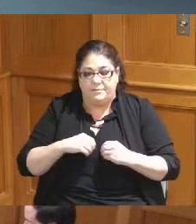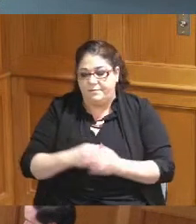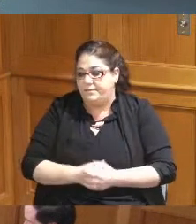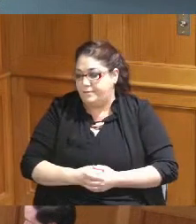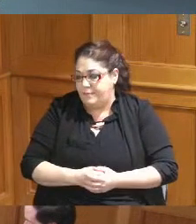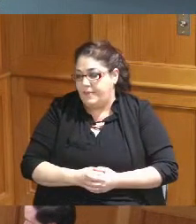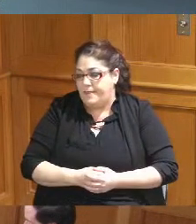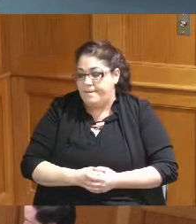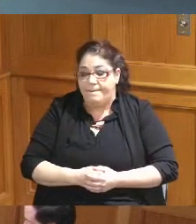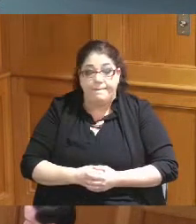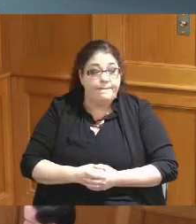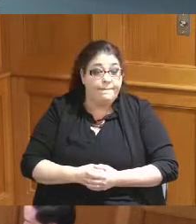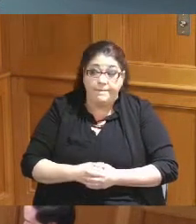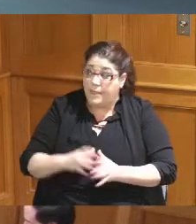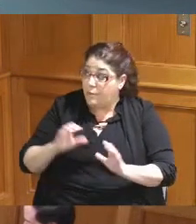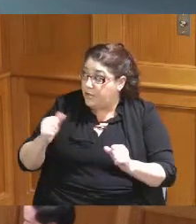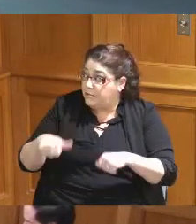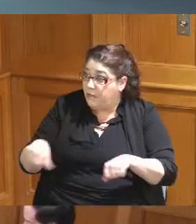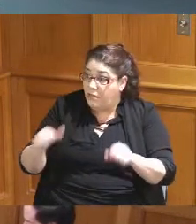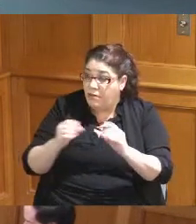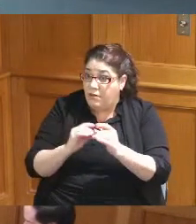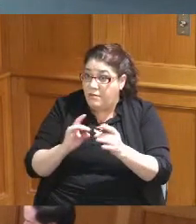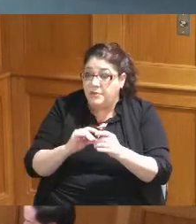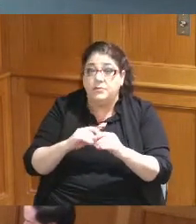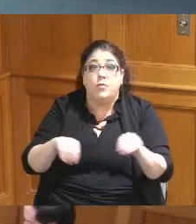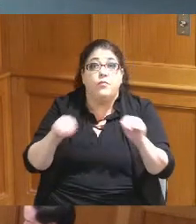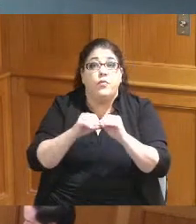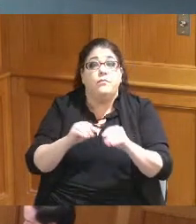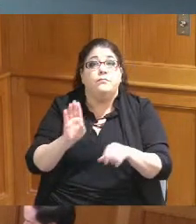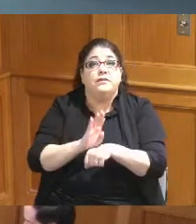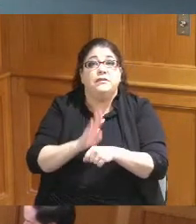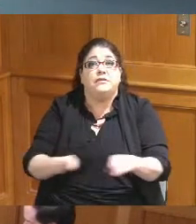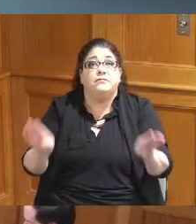any other comments no further business I make a motion to adjourn second